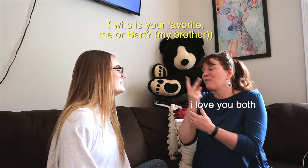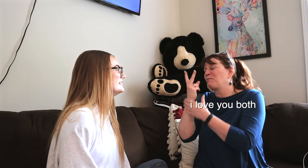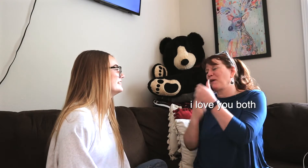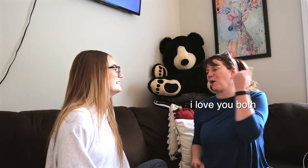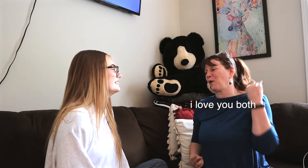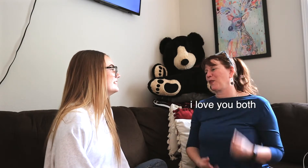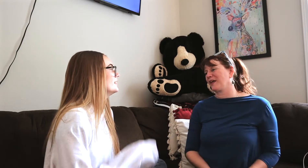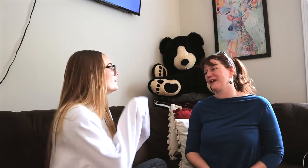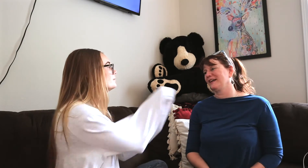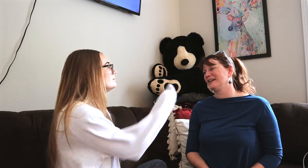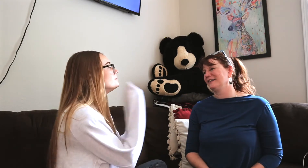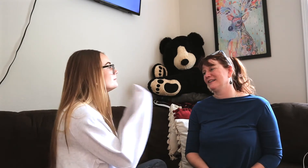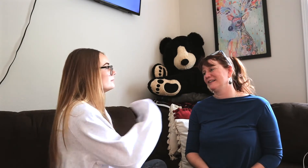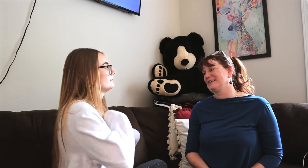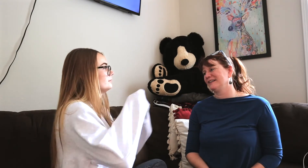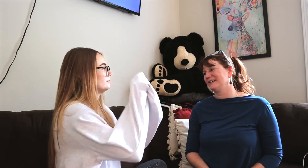*studio audience aww*